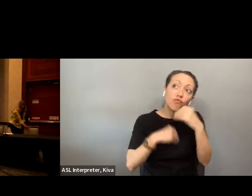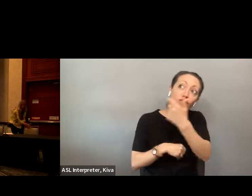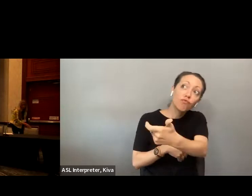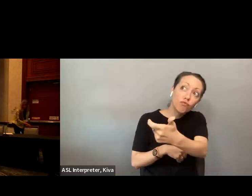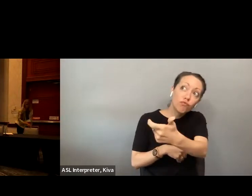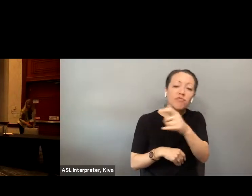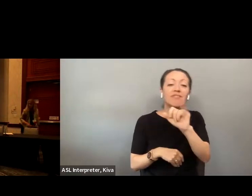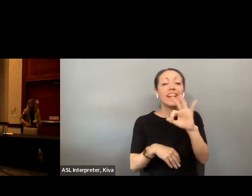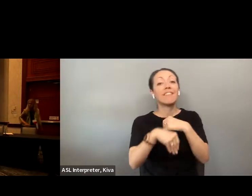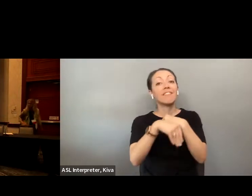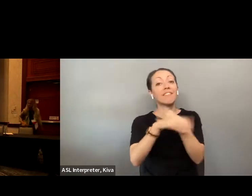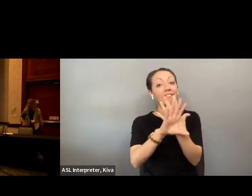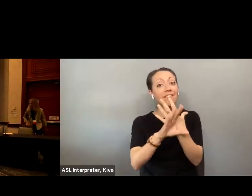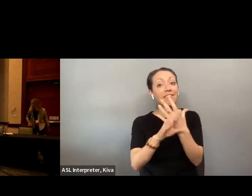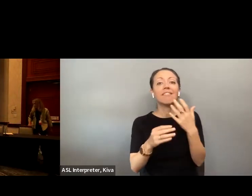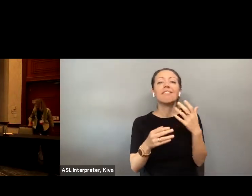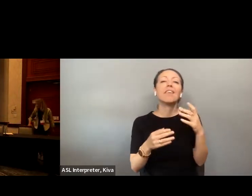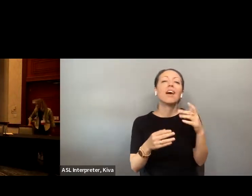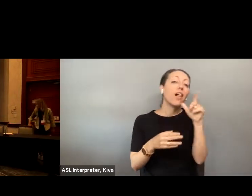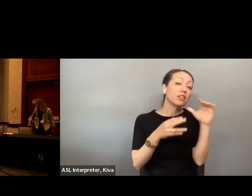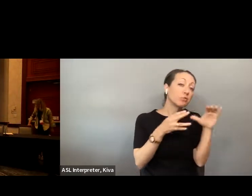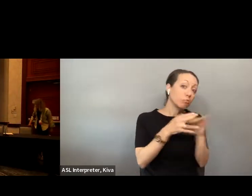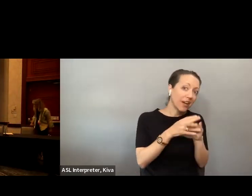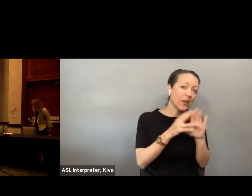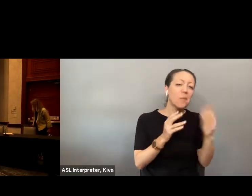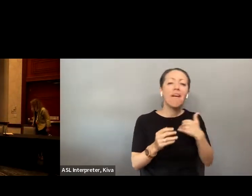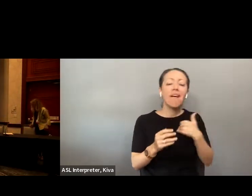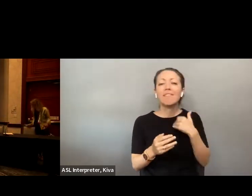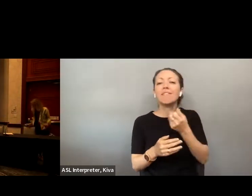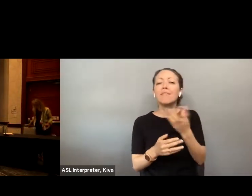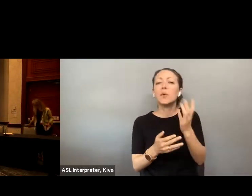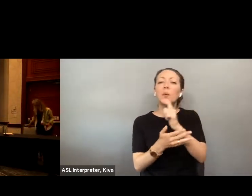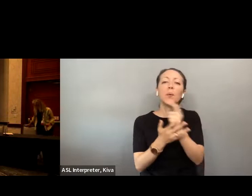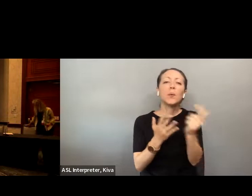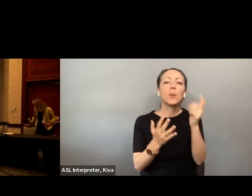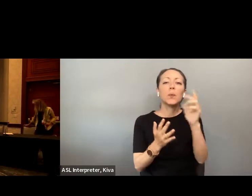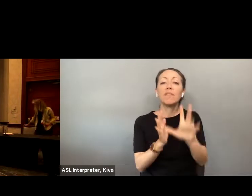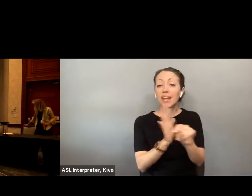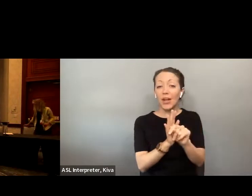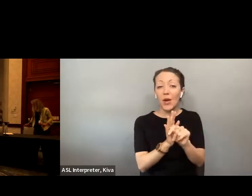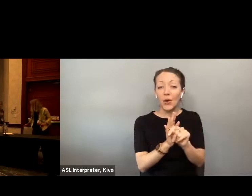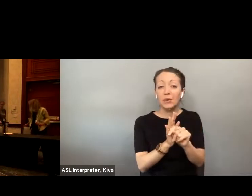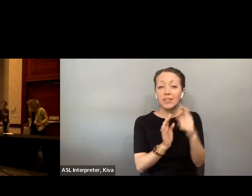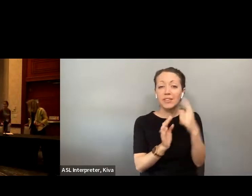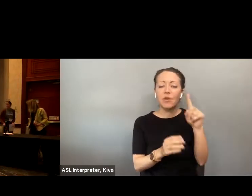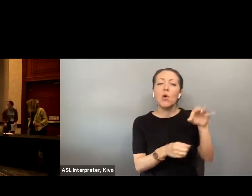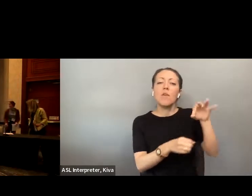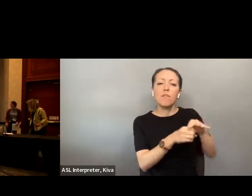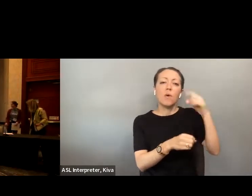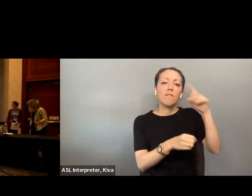12052 and 12:30. Keynote speaker will be introduced at As the in-person attendees. Continue with lunch for our our virtual audience. 12:30 p.m. as the in person attendees continue with lunch. For our virtual audience